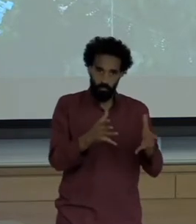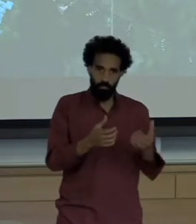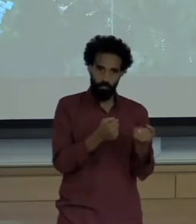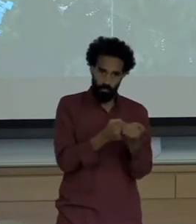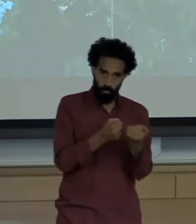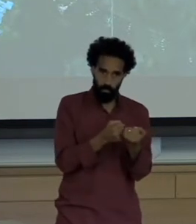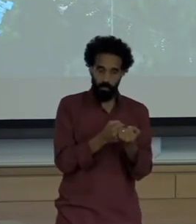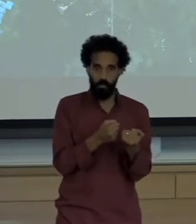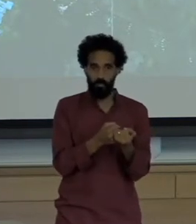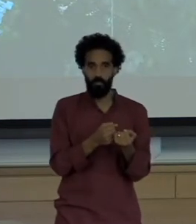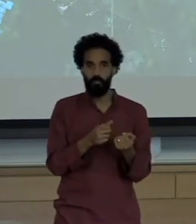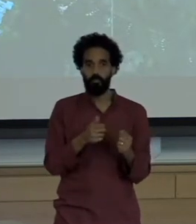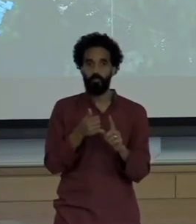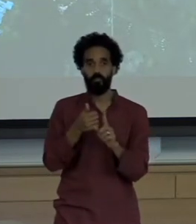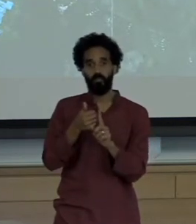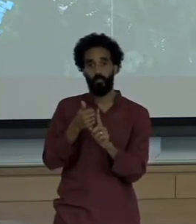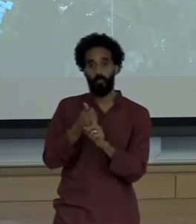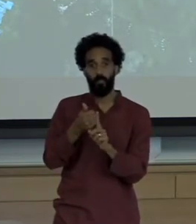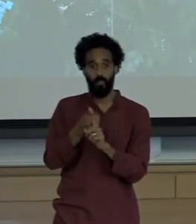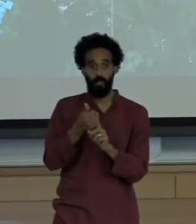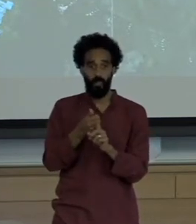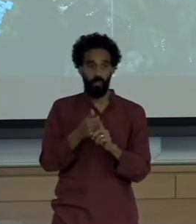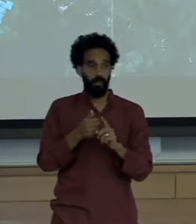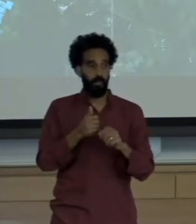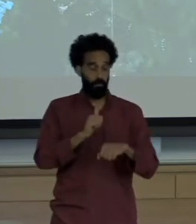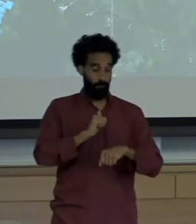Associations that brings indigenous communities in